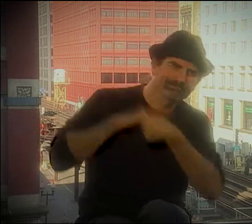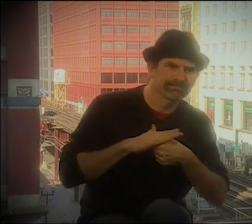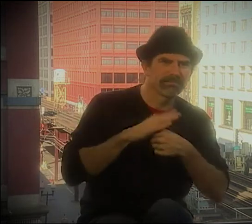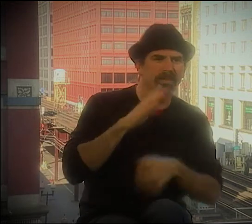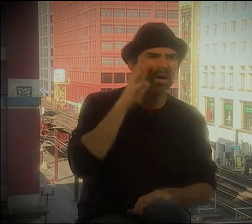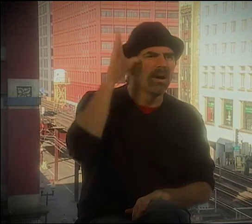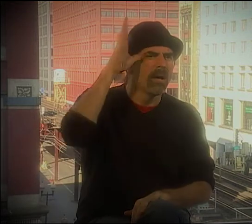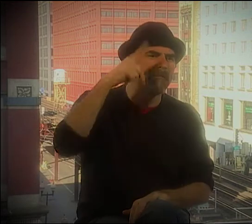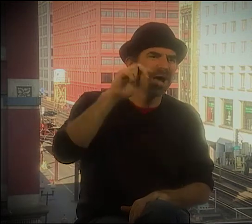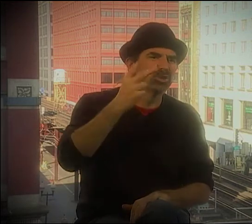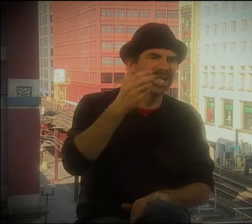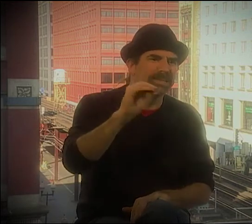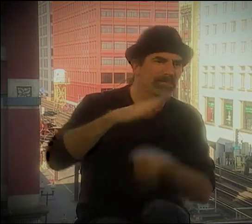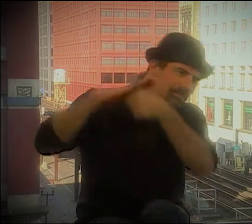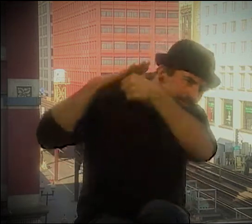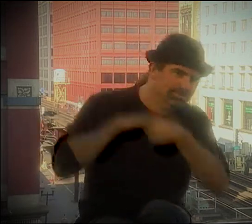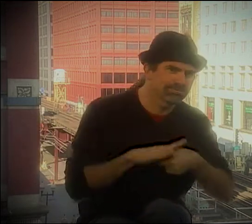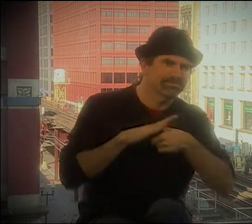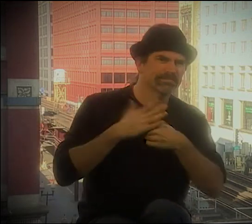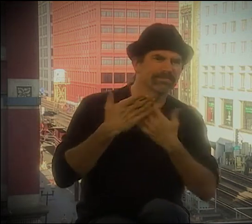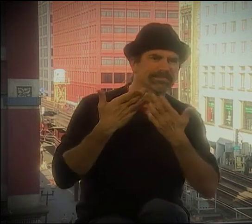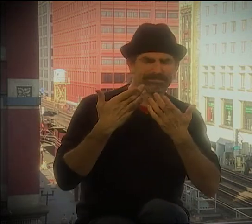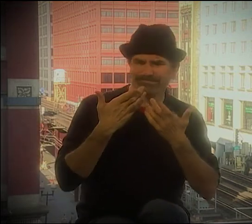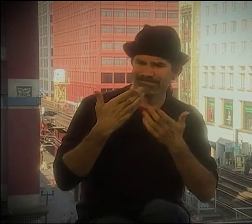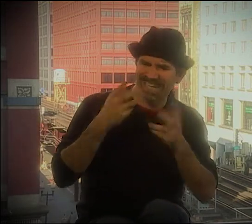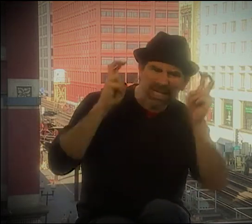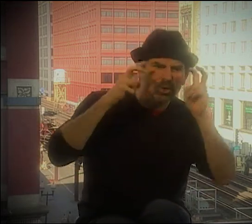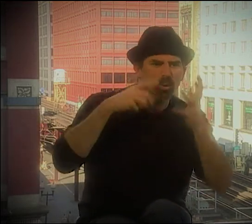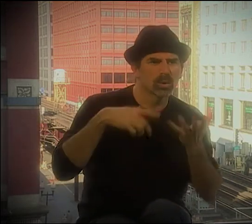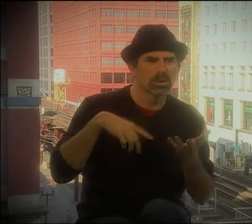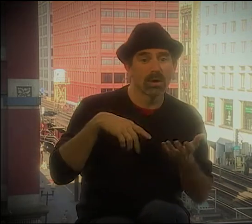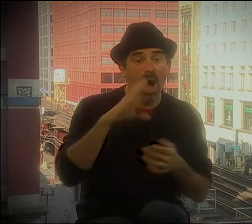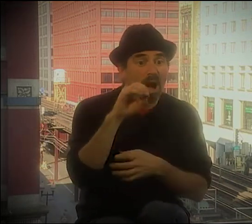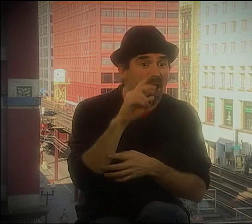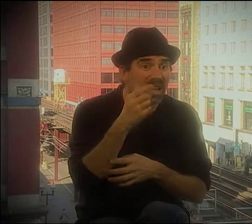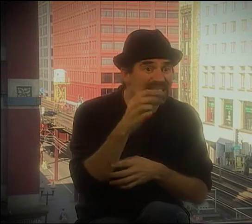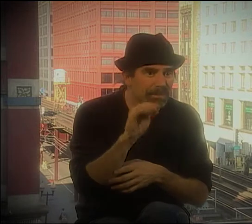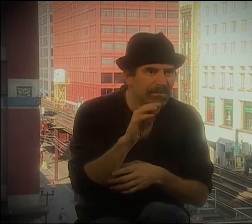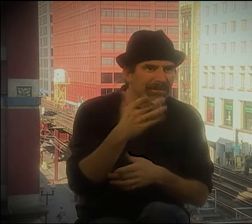AND MORE ABOUT DEAFNESS AND DEAF PEOPLE. AND I WANTED TO EXPRESS THAT ABOUT HOW THIS MANIPULATION